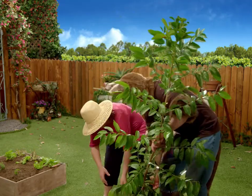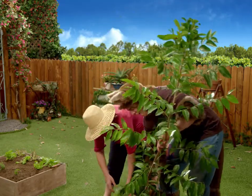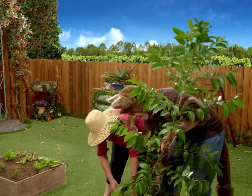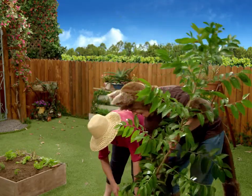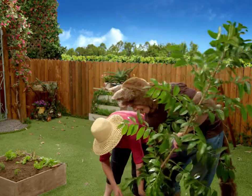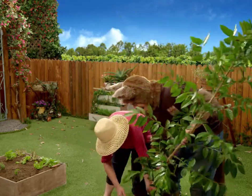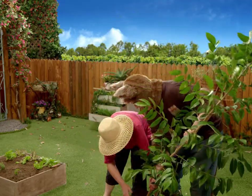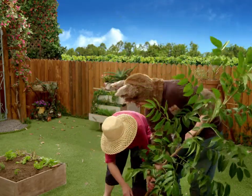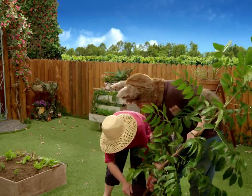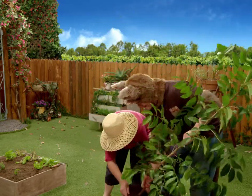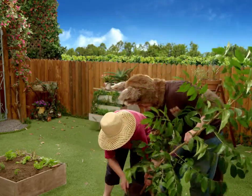Take that off.